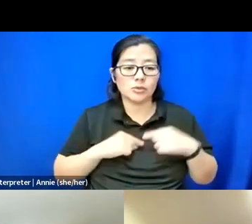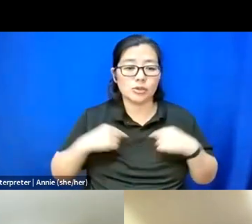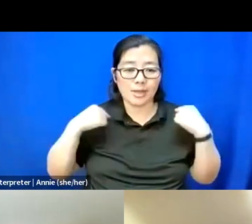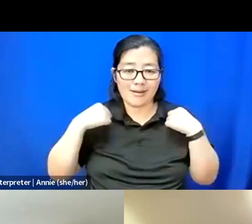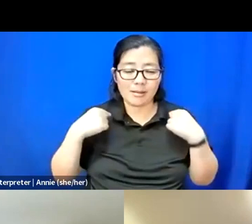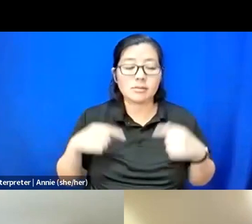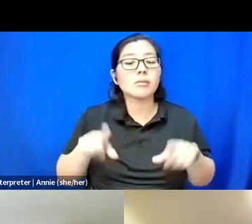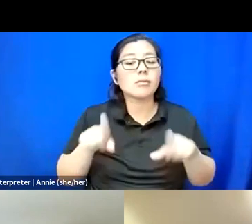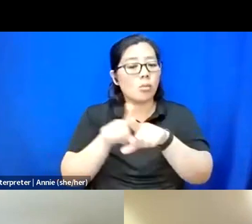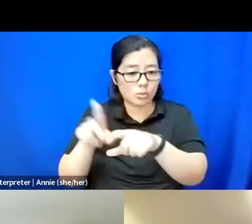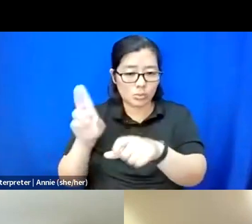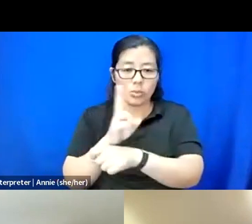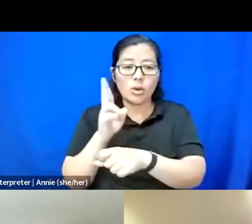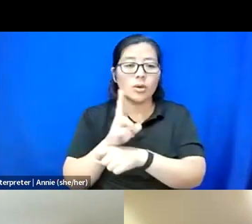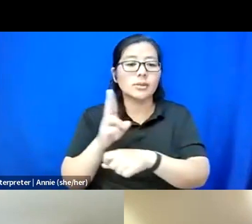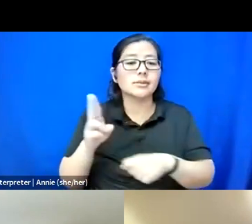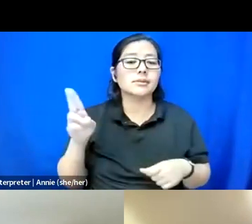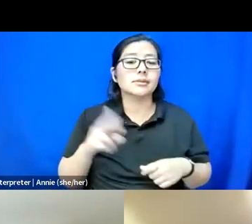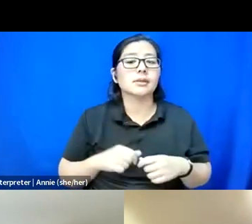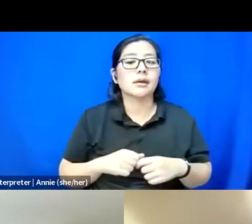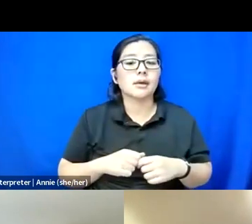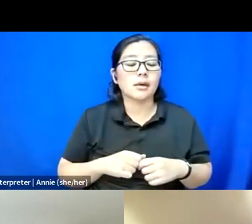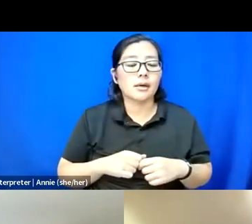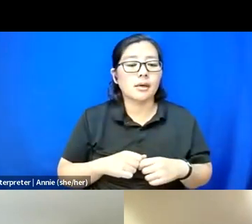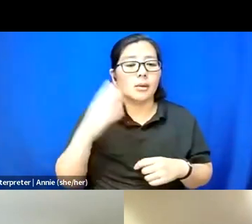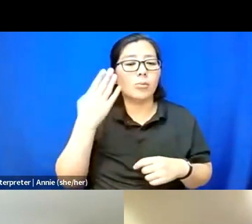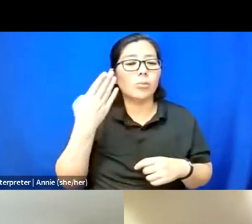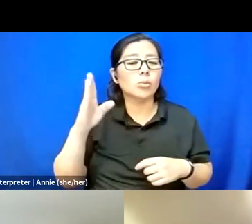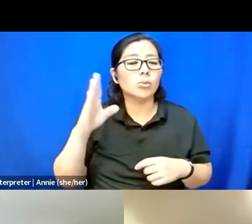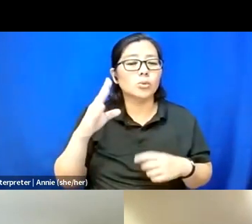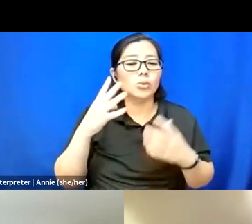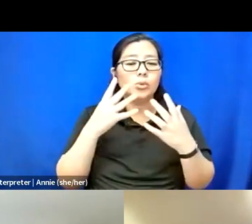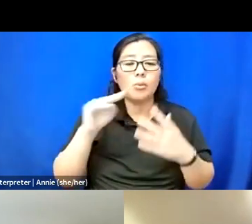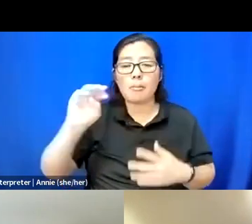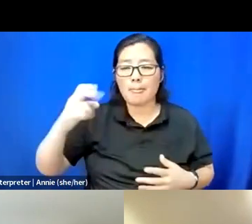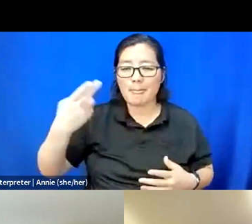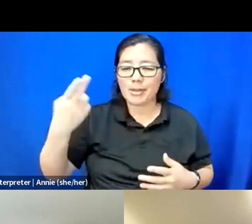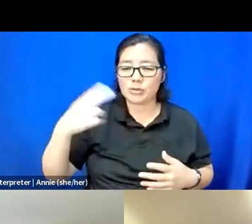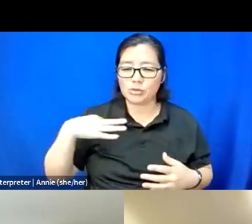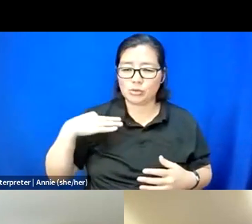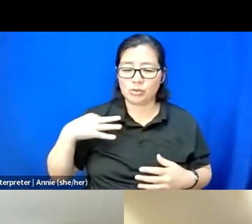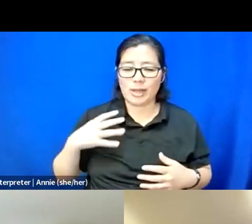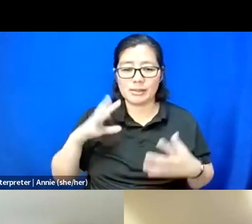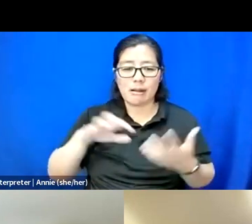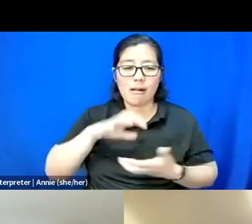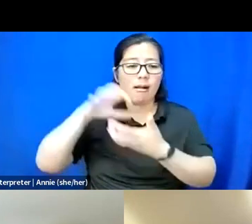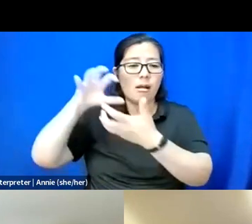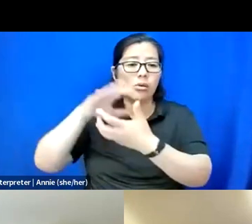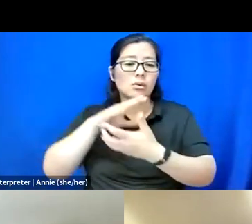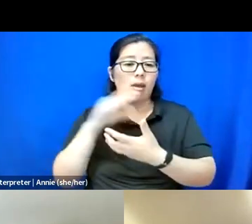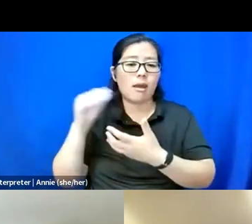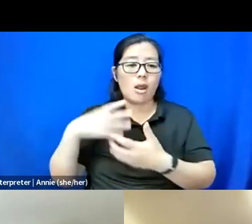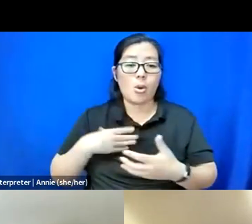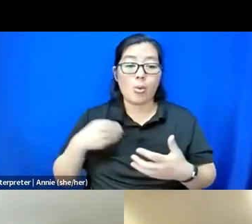I also am wearing a blue mesh shirt that has clouds and white baby angels on it.